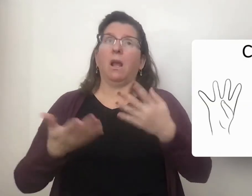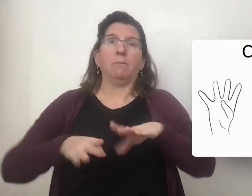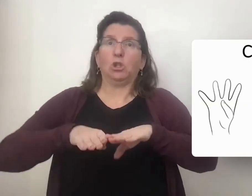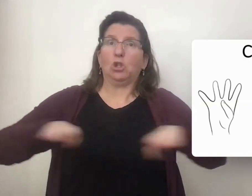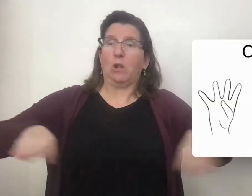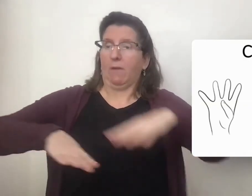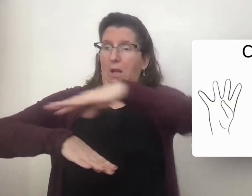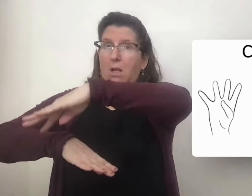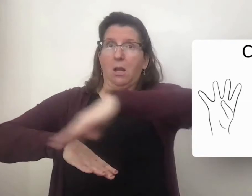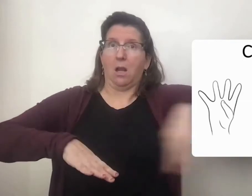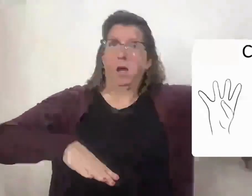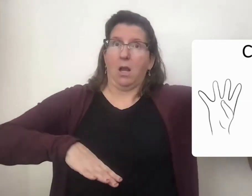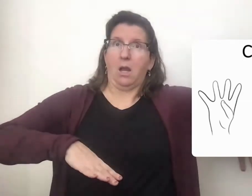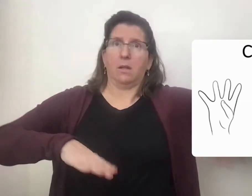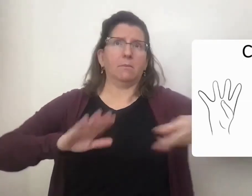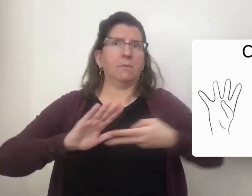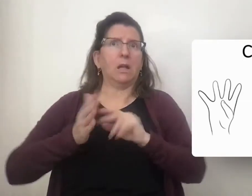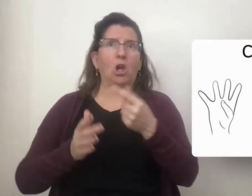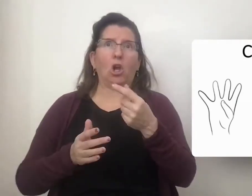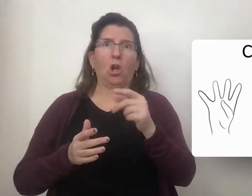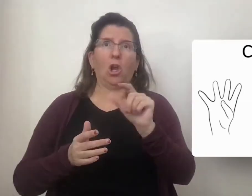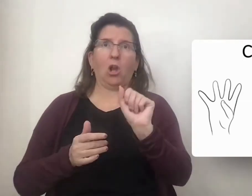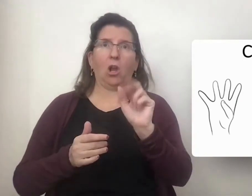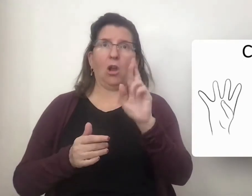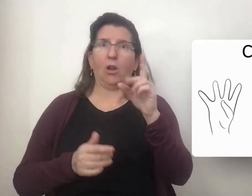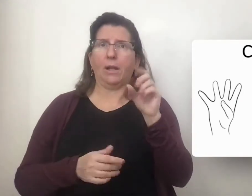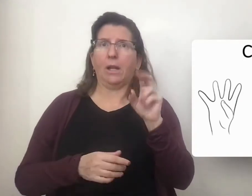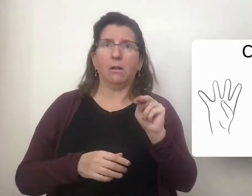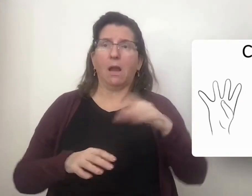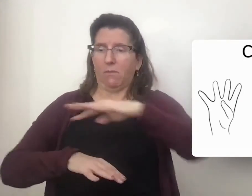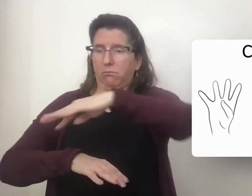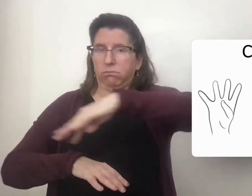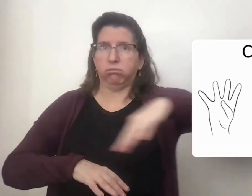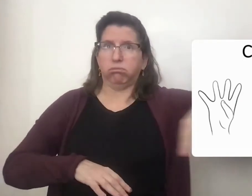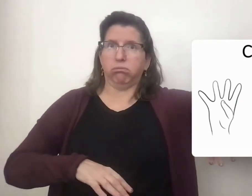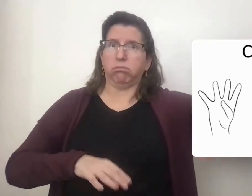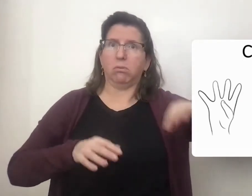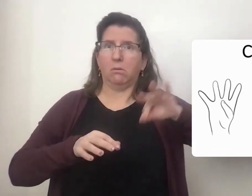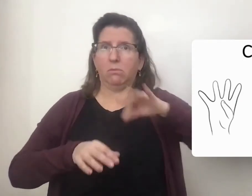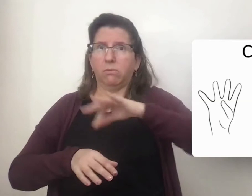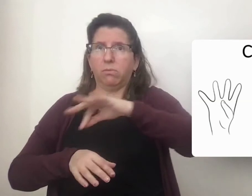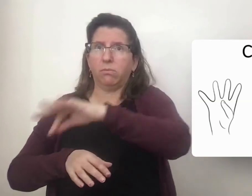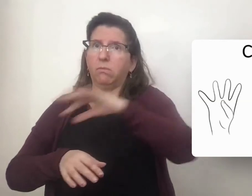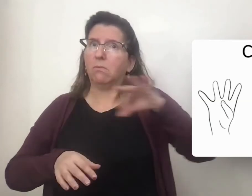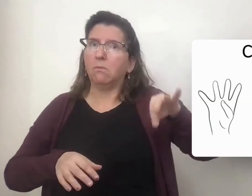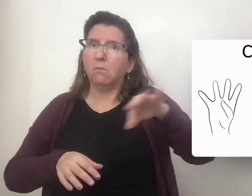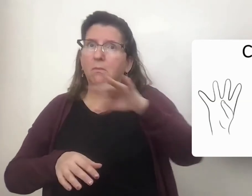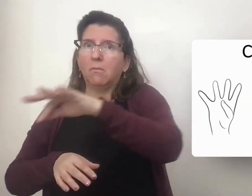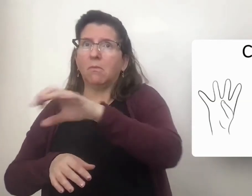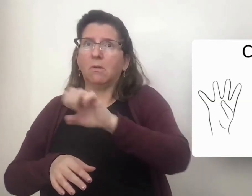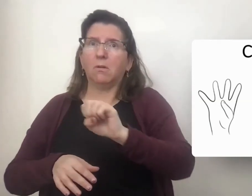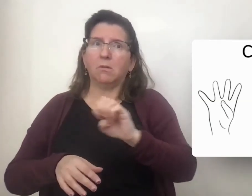There could be rows on a surface like your garden is planted in rows.